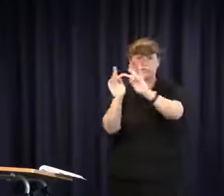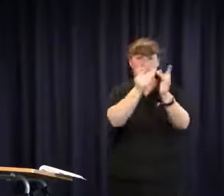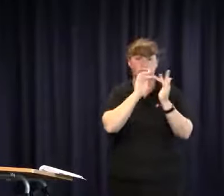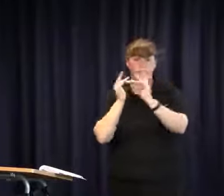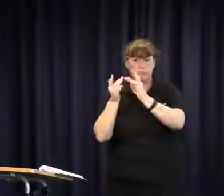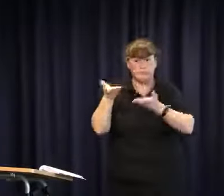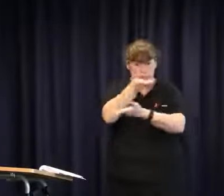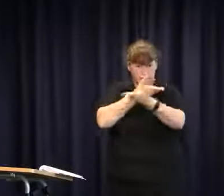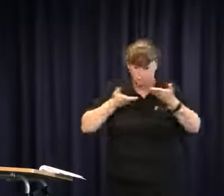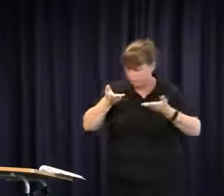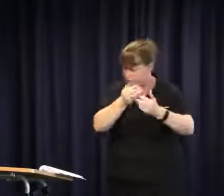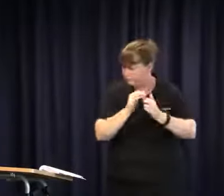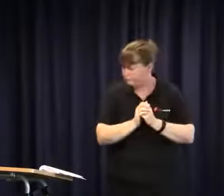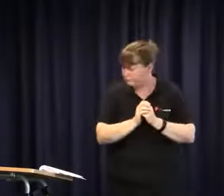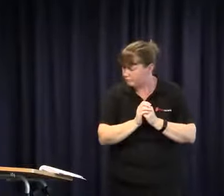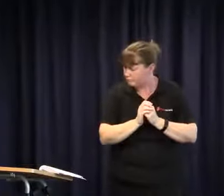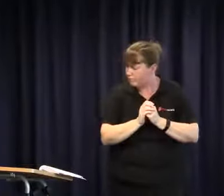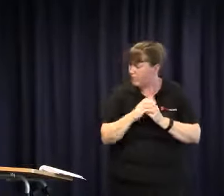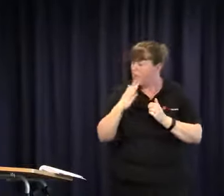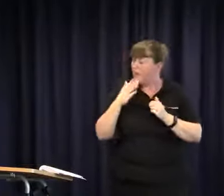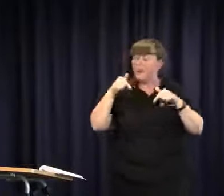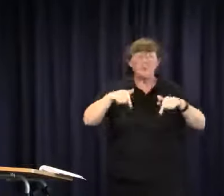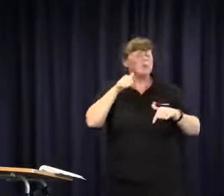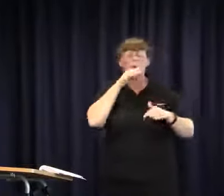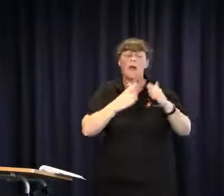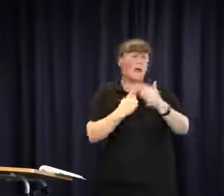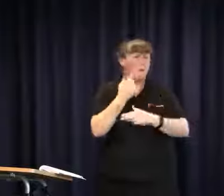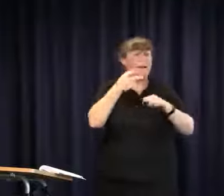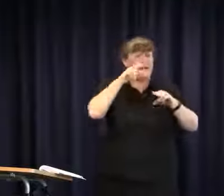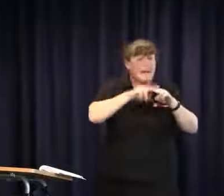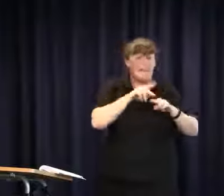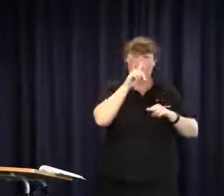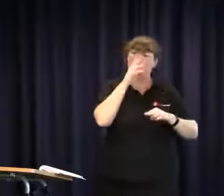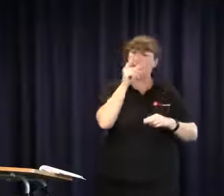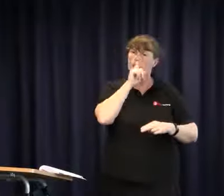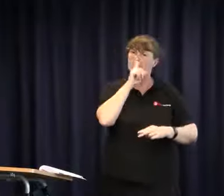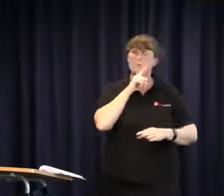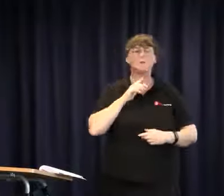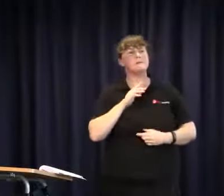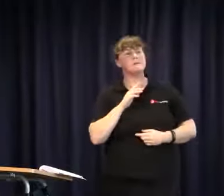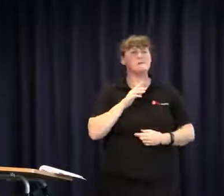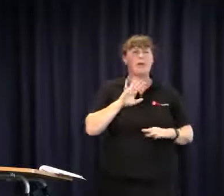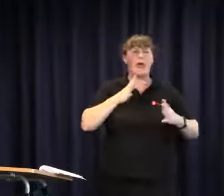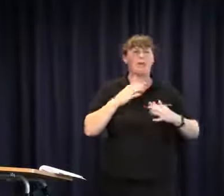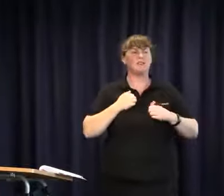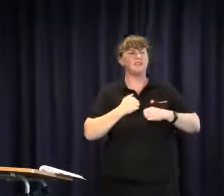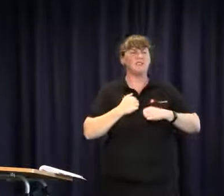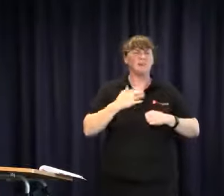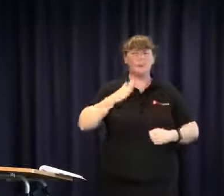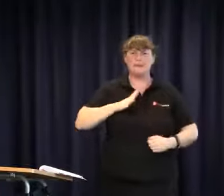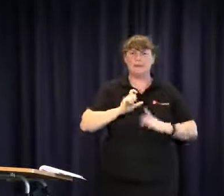today to have the opportunity to network with other parents and have these open discussions.